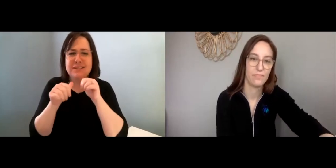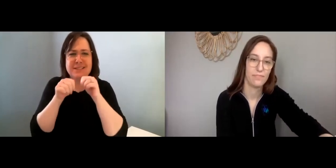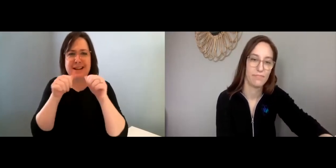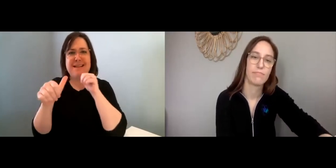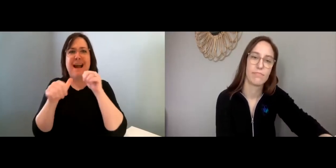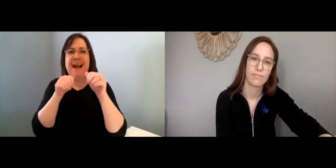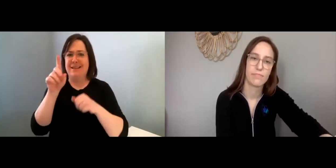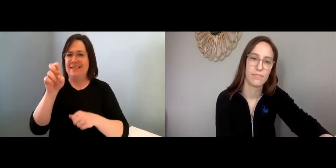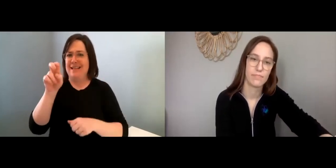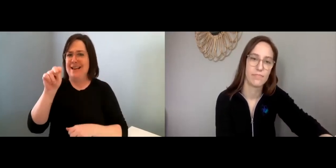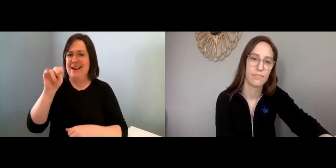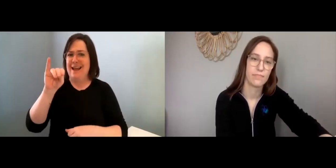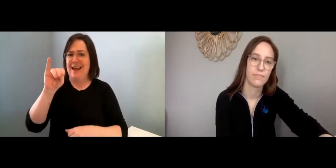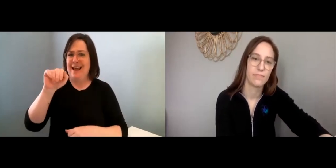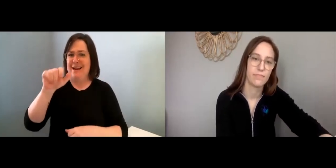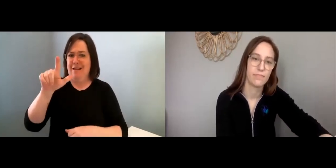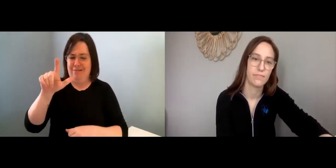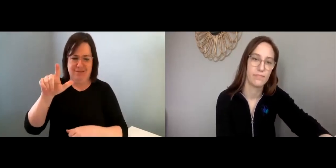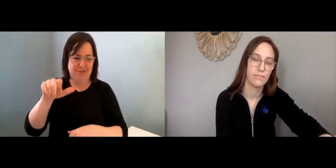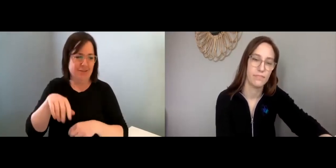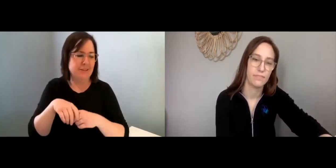The first stage is: Denial.